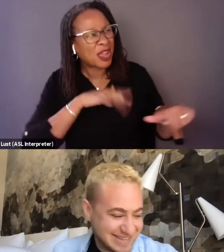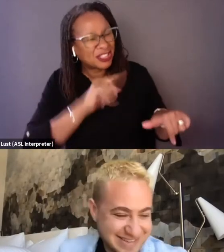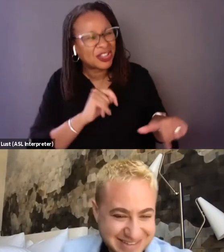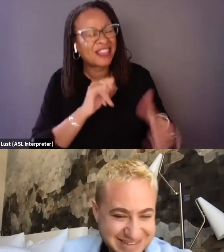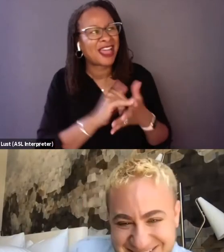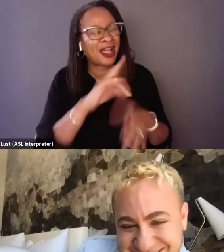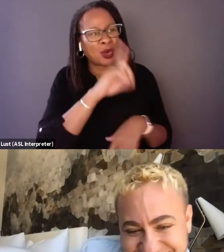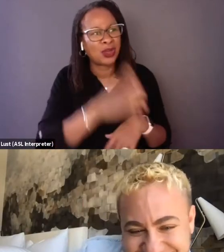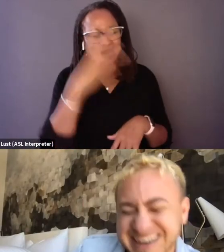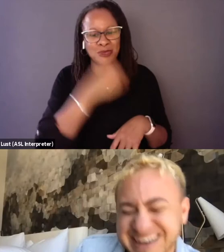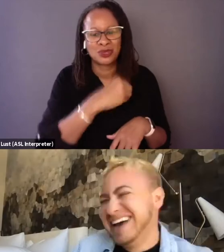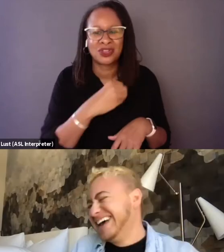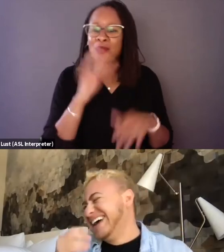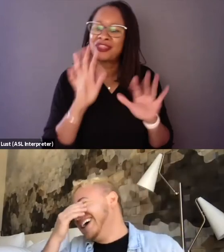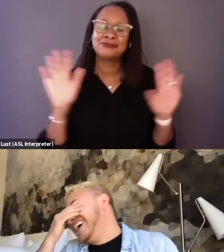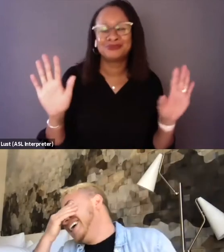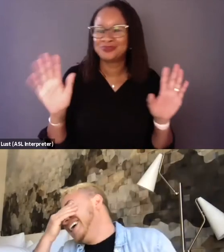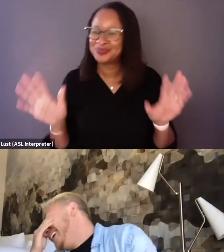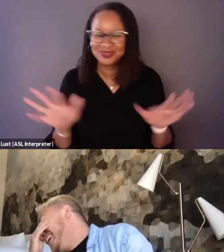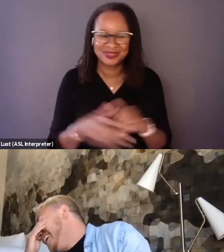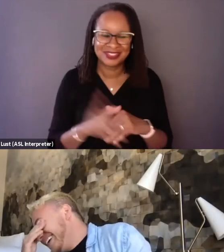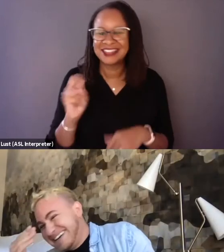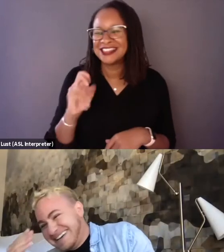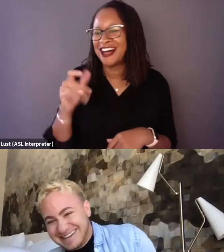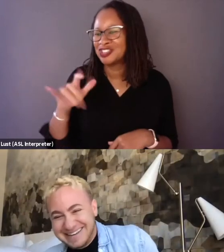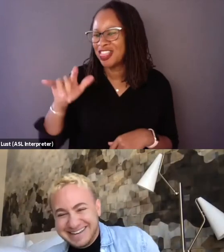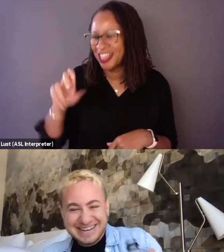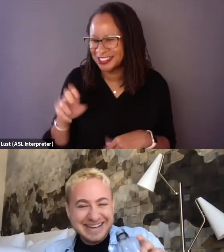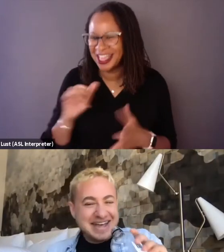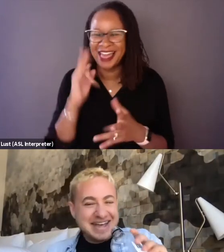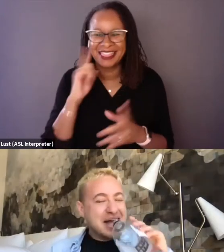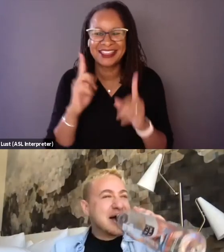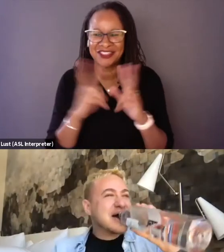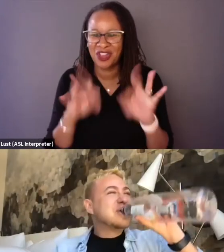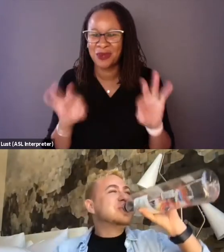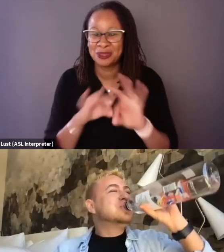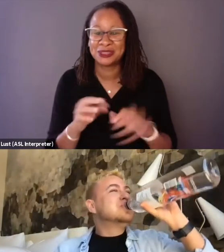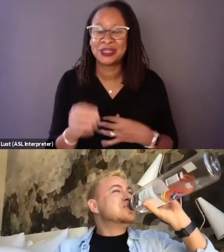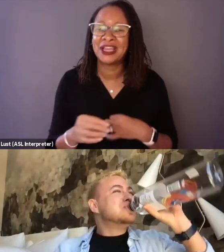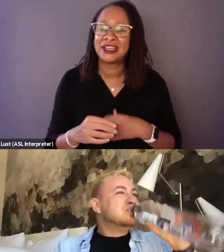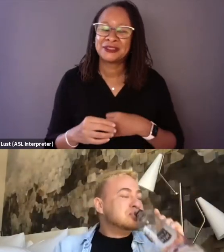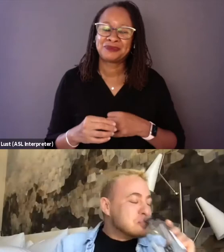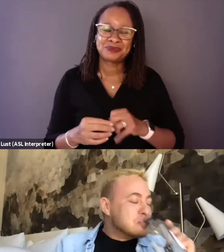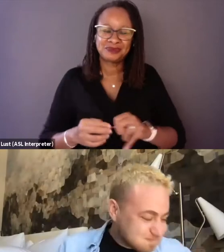with a nonchalance that I think is very important, but the nonchalance that came at the very beginning of